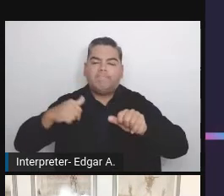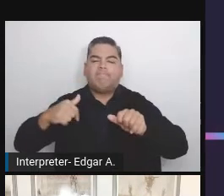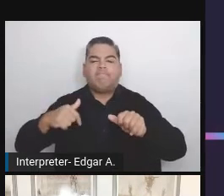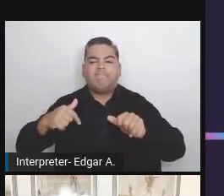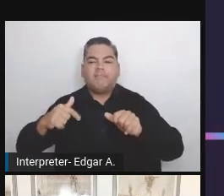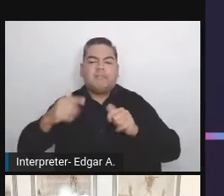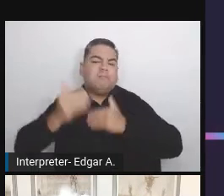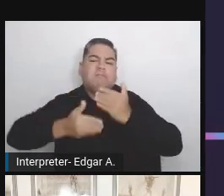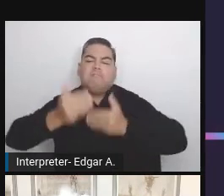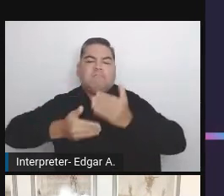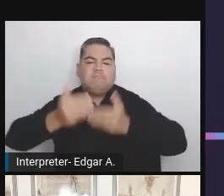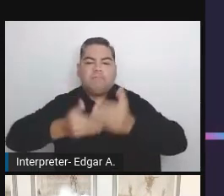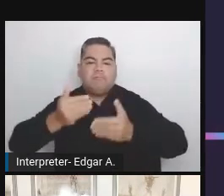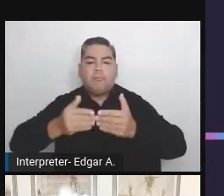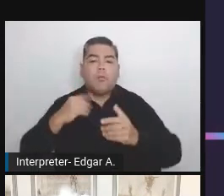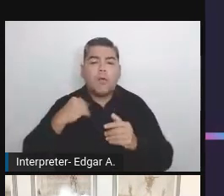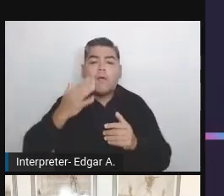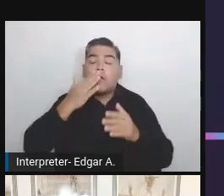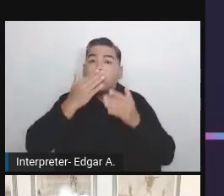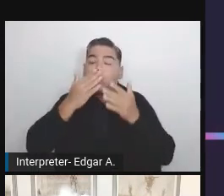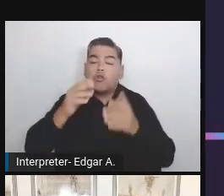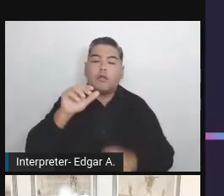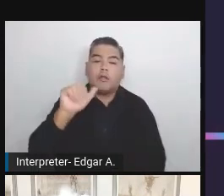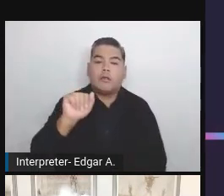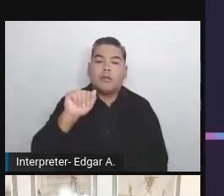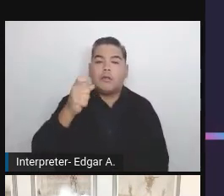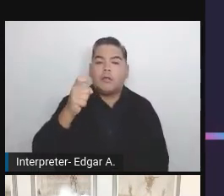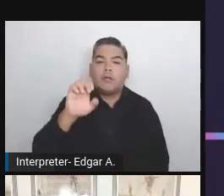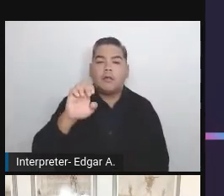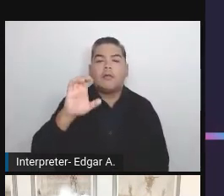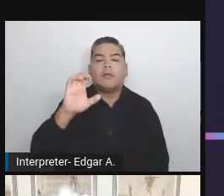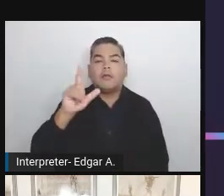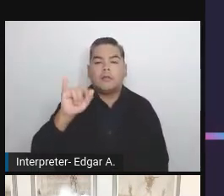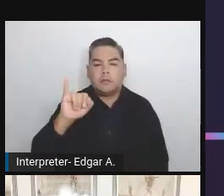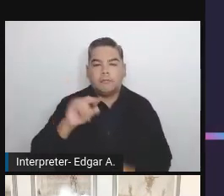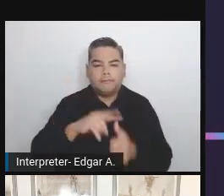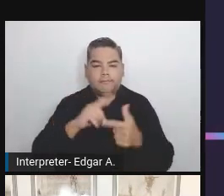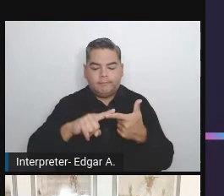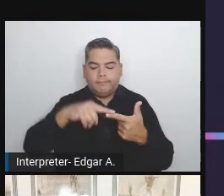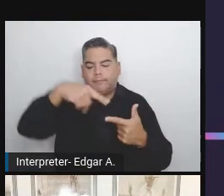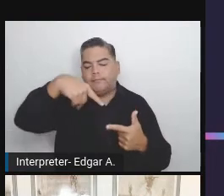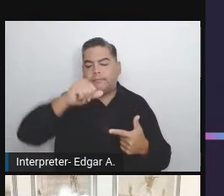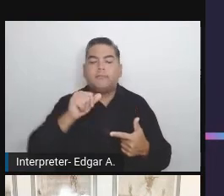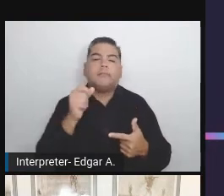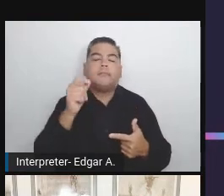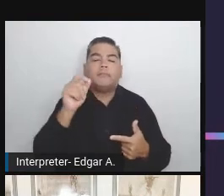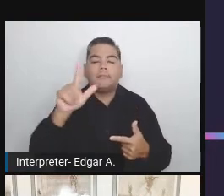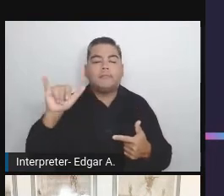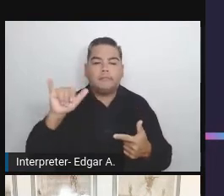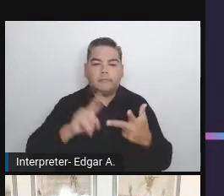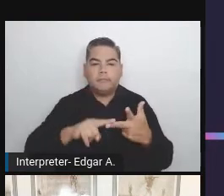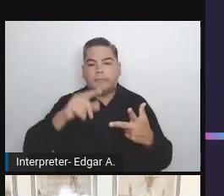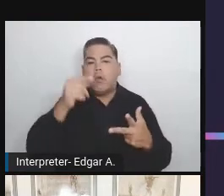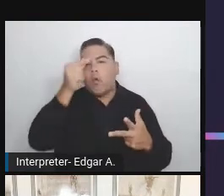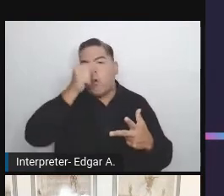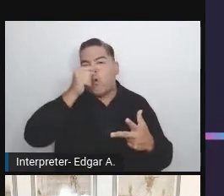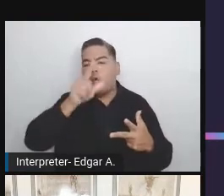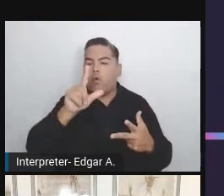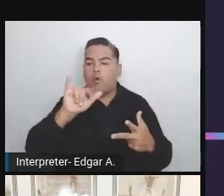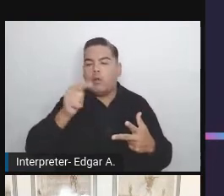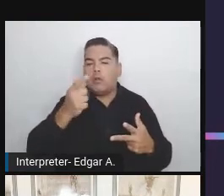or Google Lighthouse we can test our website just by installing this